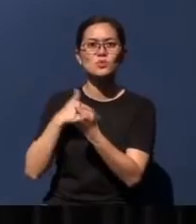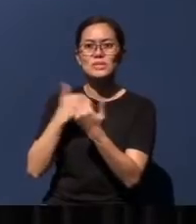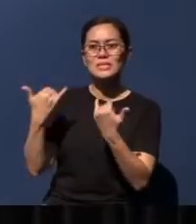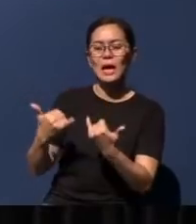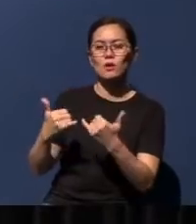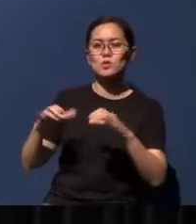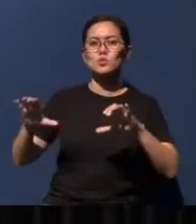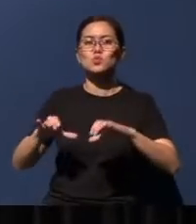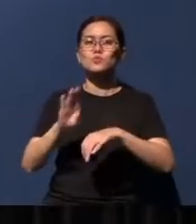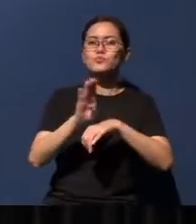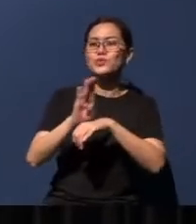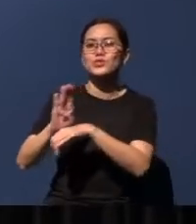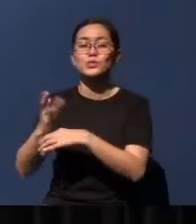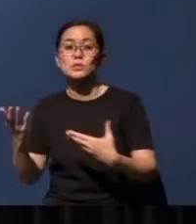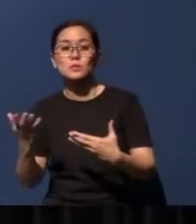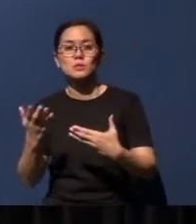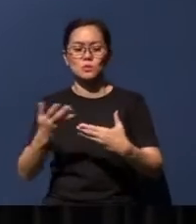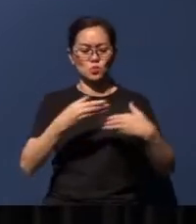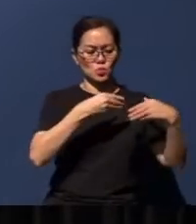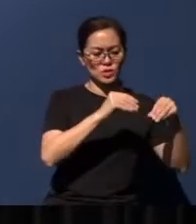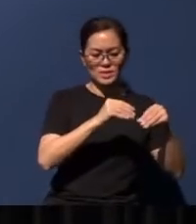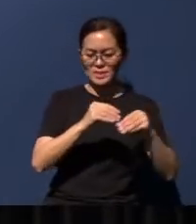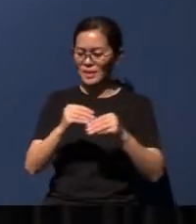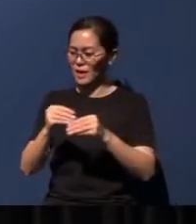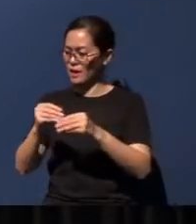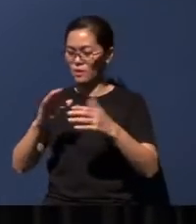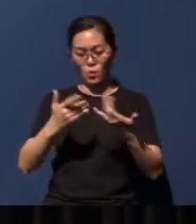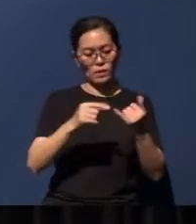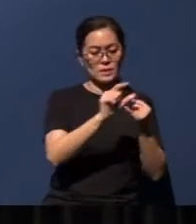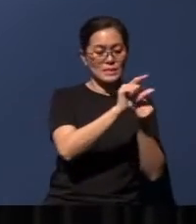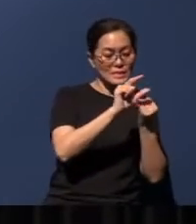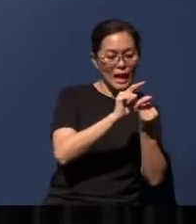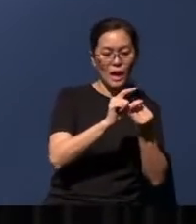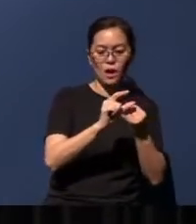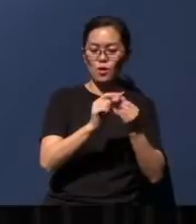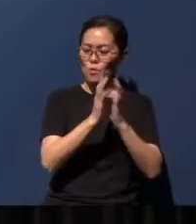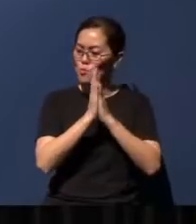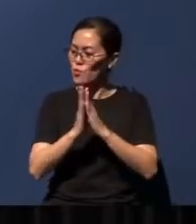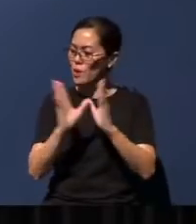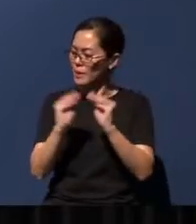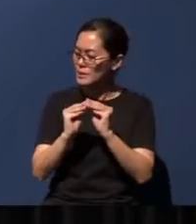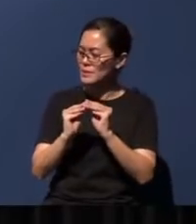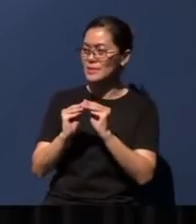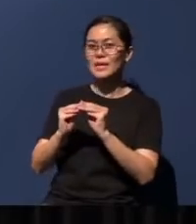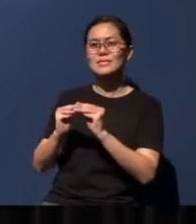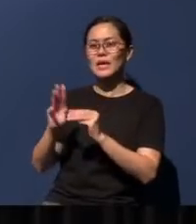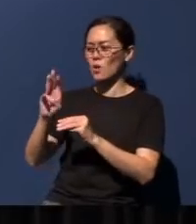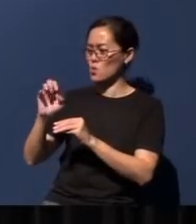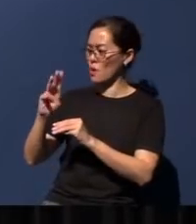business, we can have cell and prayer meetings, we can attend webinars, we can attend virtual AGMs,